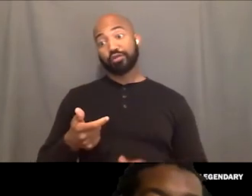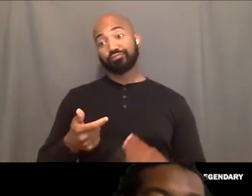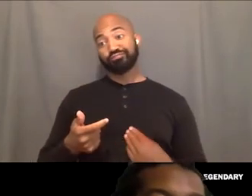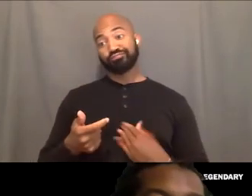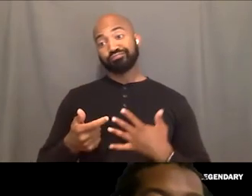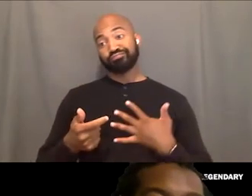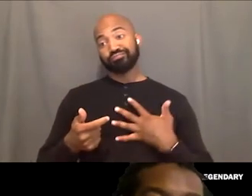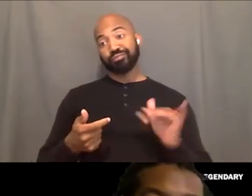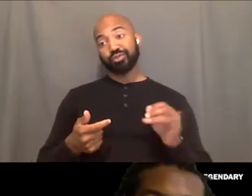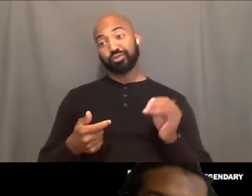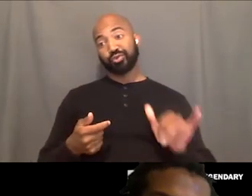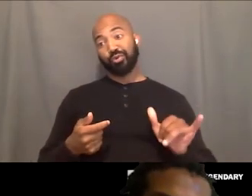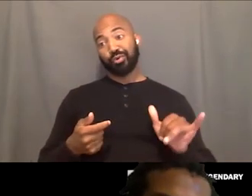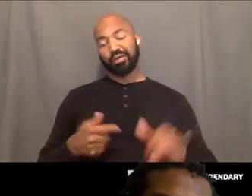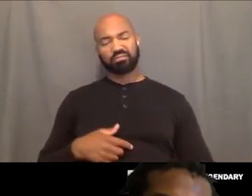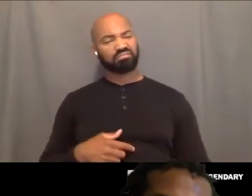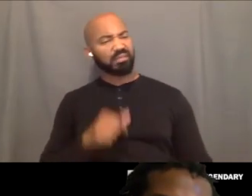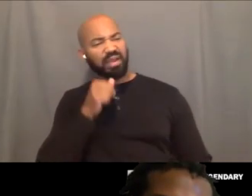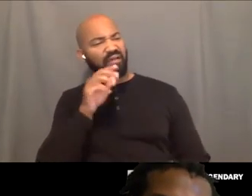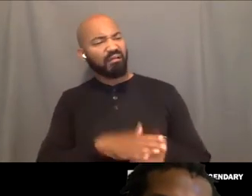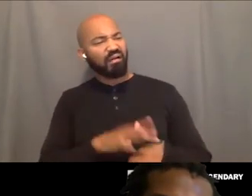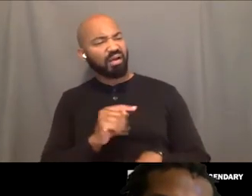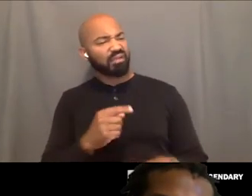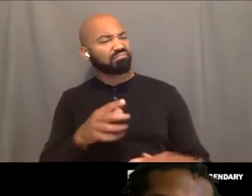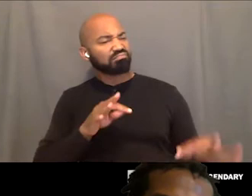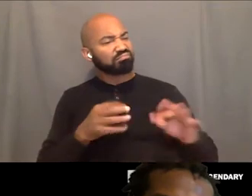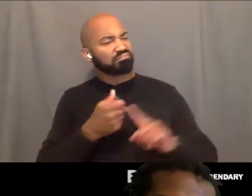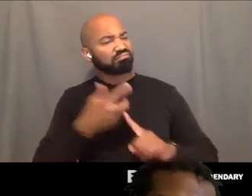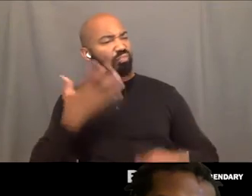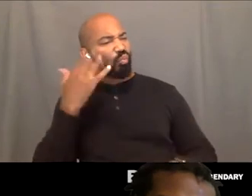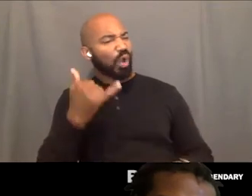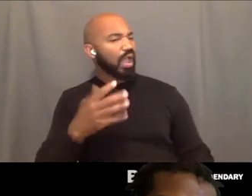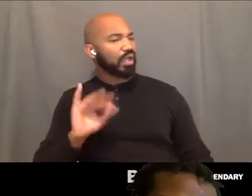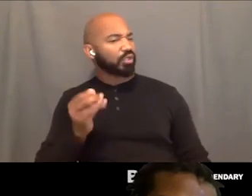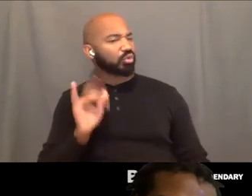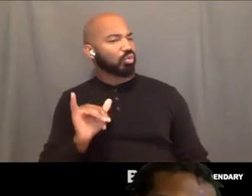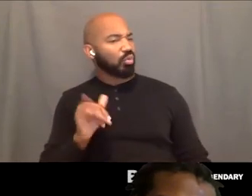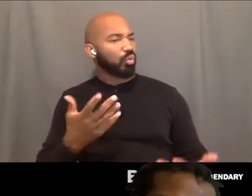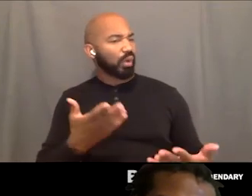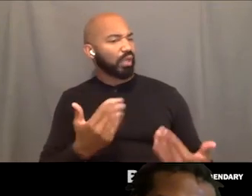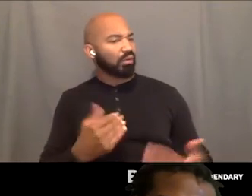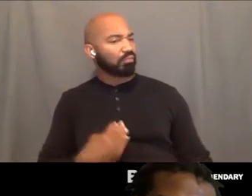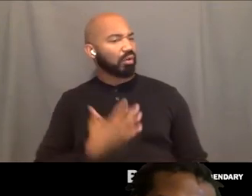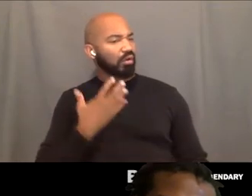What brings you joy about the TikTok? There's funny videos, there's like dancing videos.